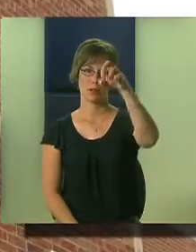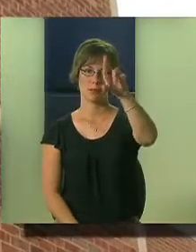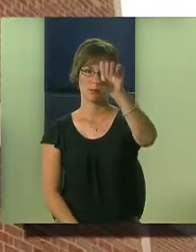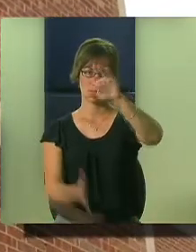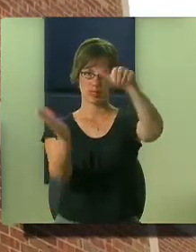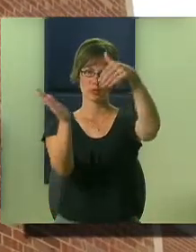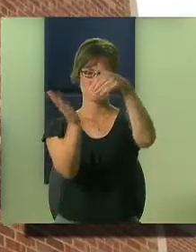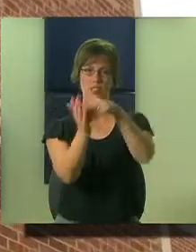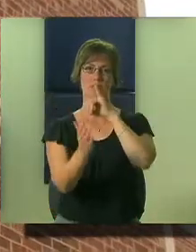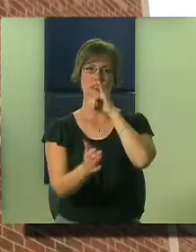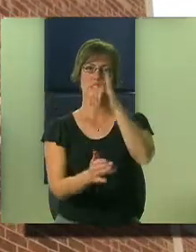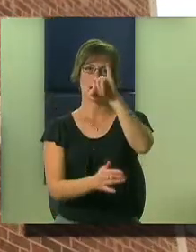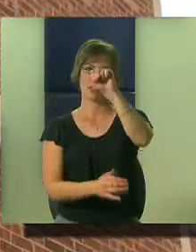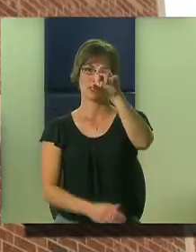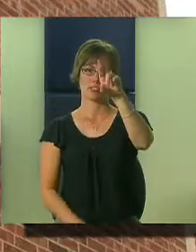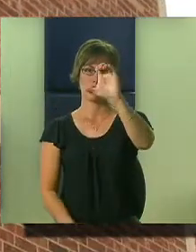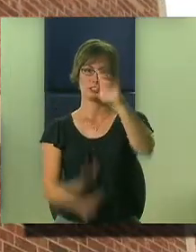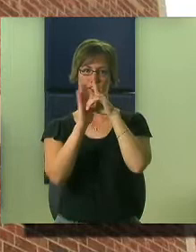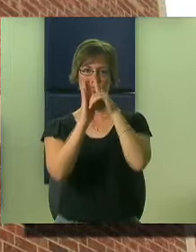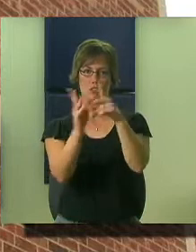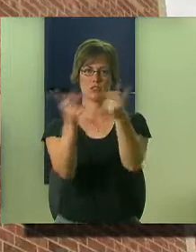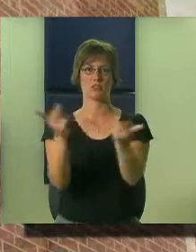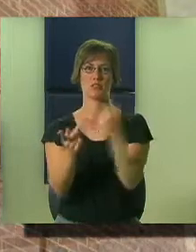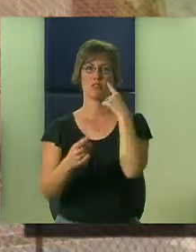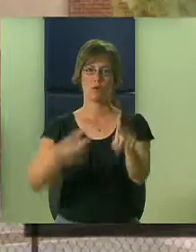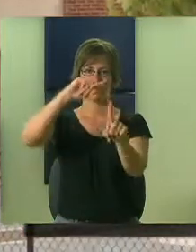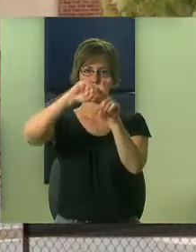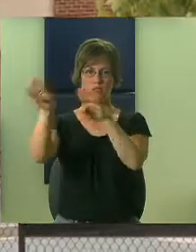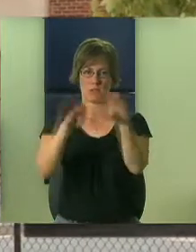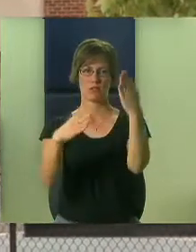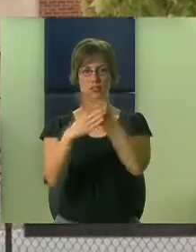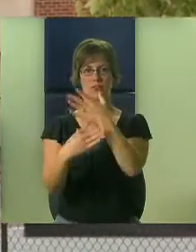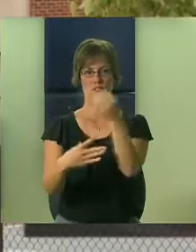The John Powers Center in Vernon Hills, Illinois is the ISRC demonstration site for Positive